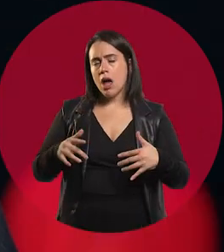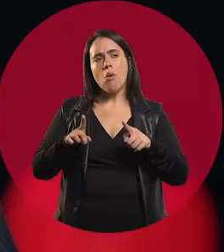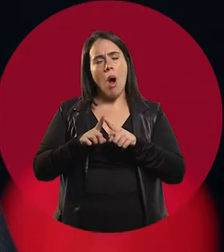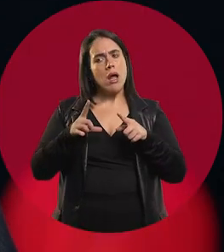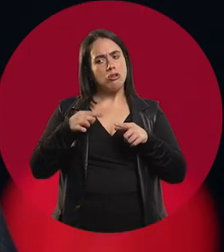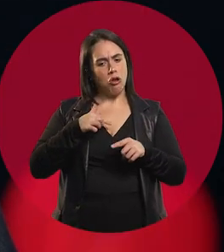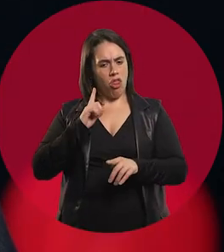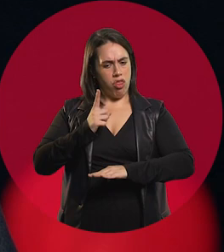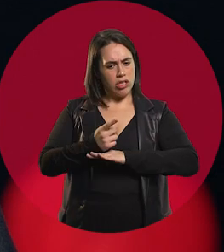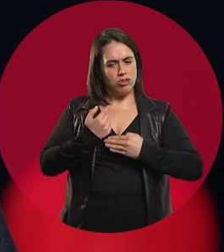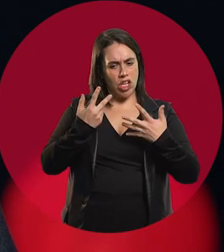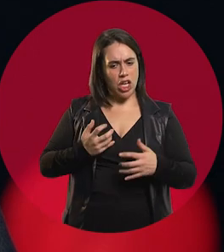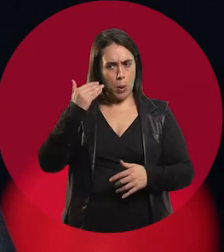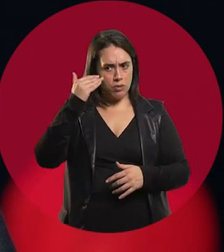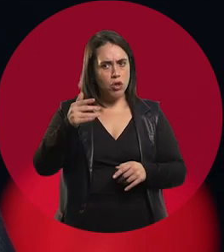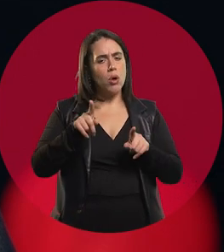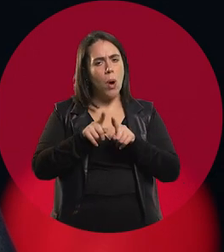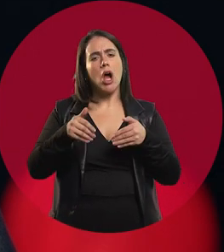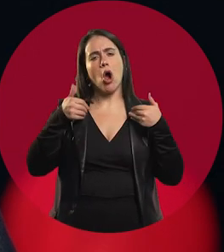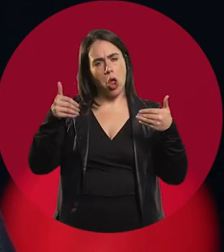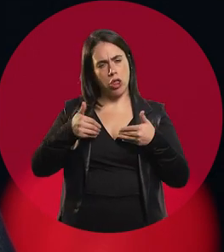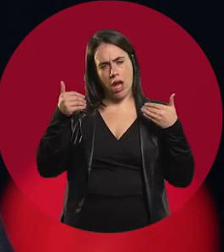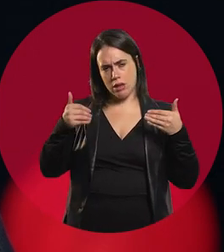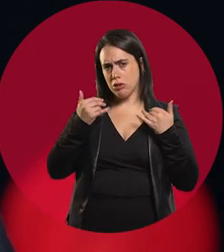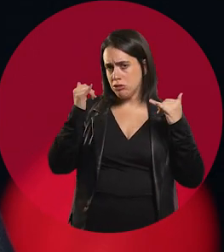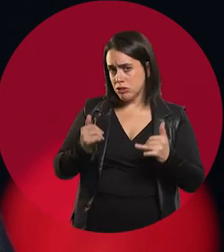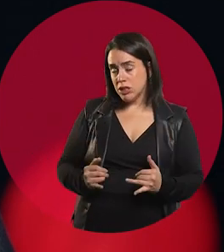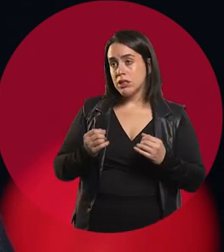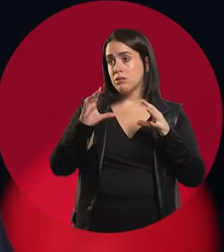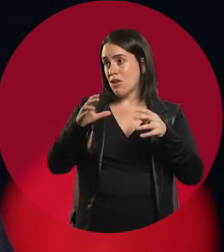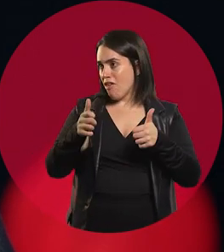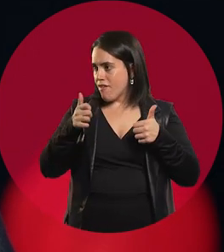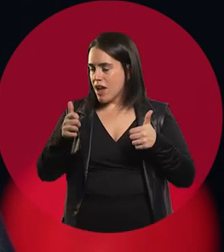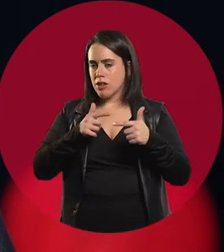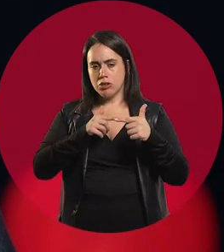I was in a good place with Los Buitres. Things were great for us.